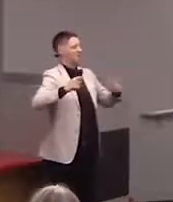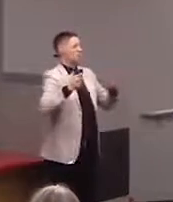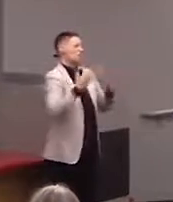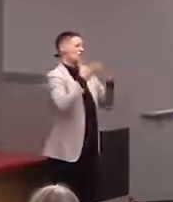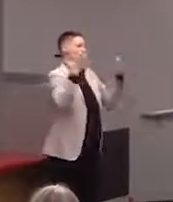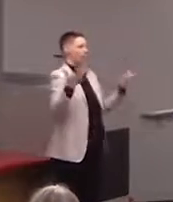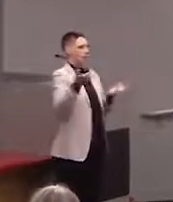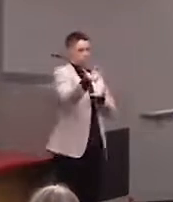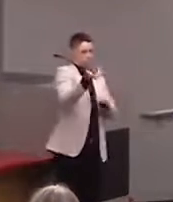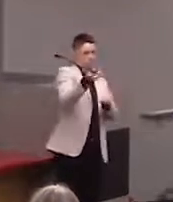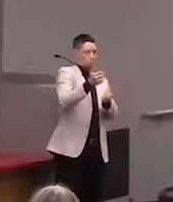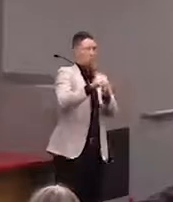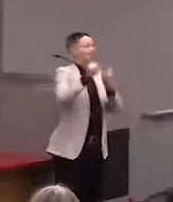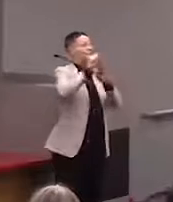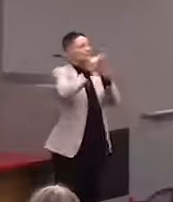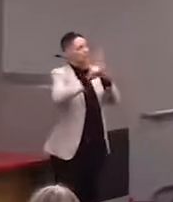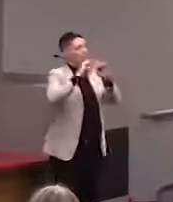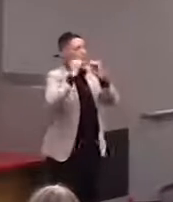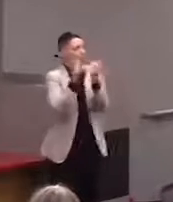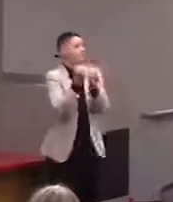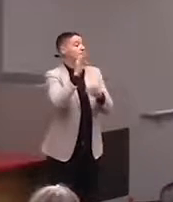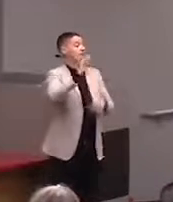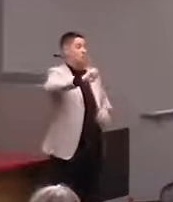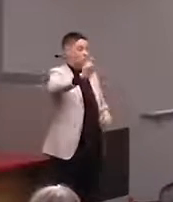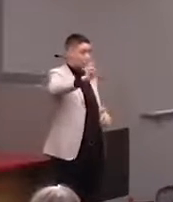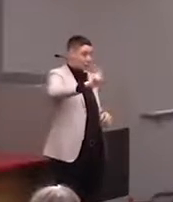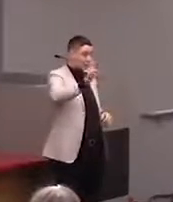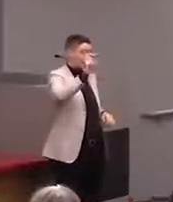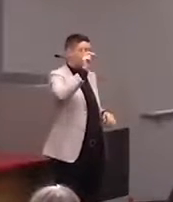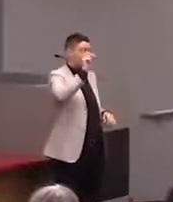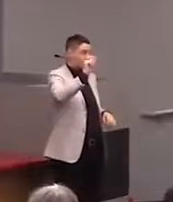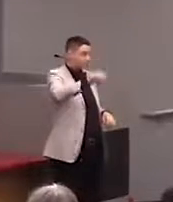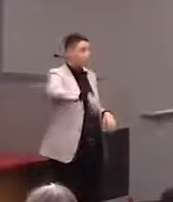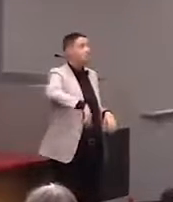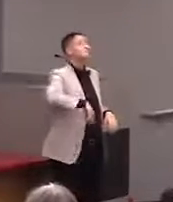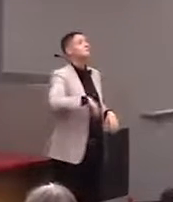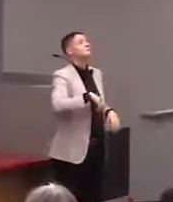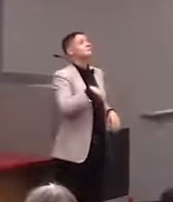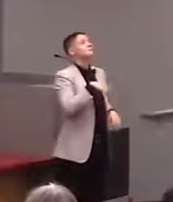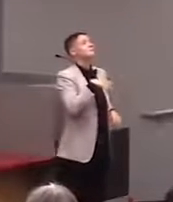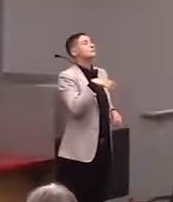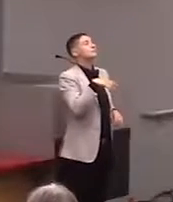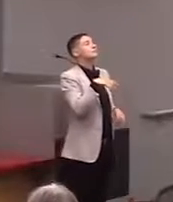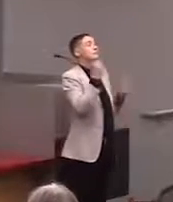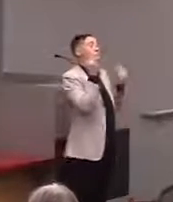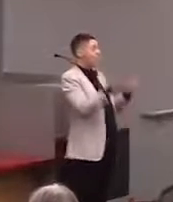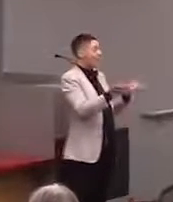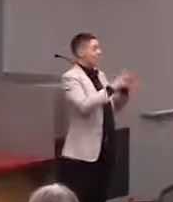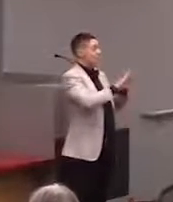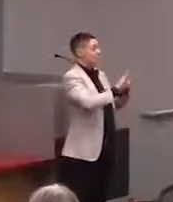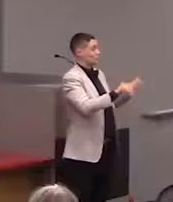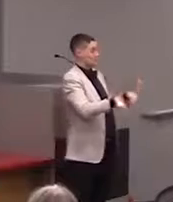state departments of transportation. A lot of the museums, it's a thing where they'll